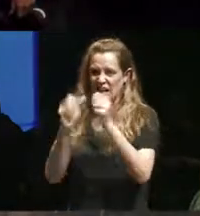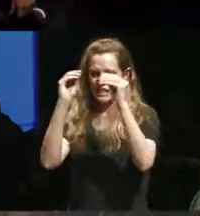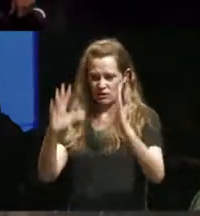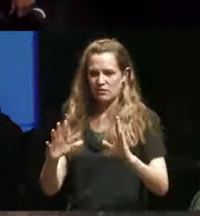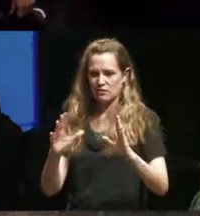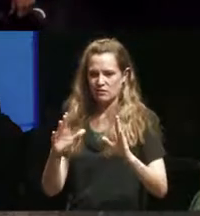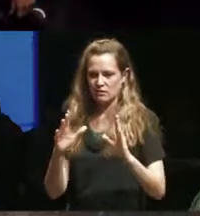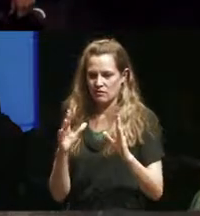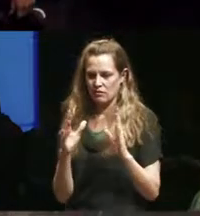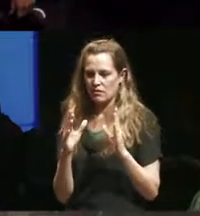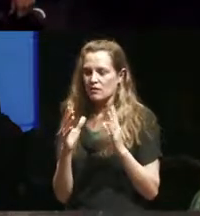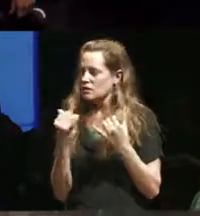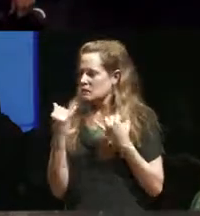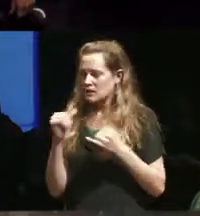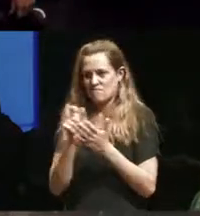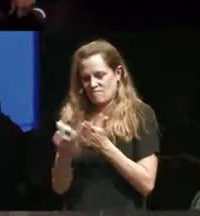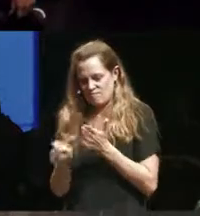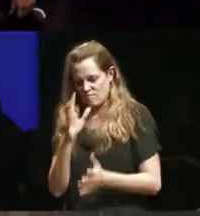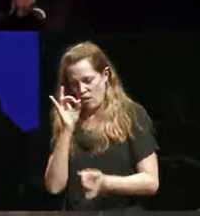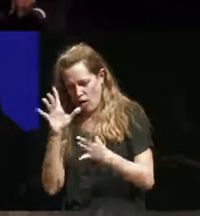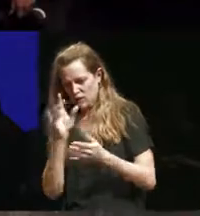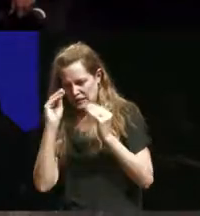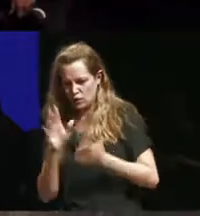circulates and teachers all the time in the professional dance world and this